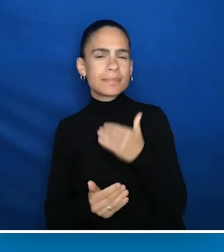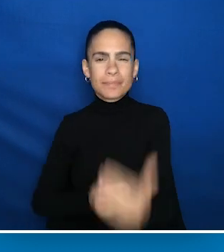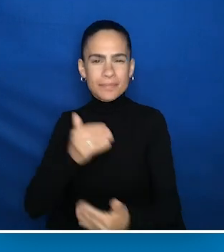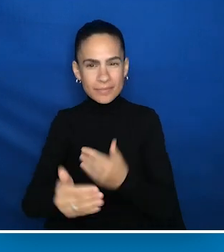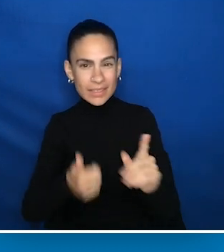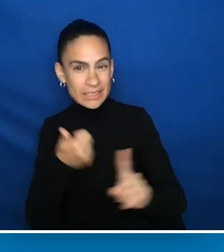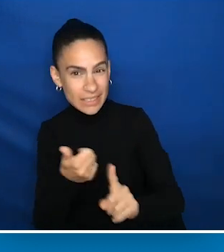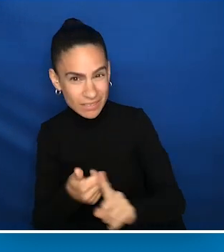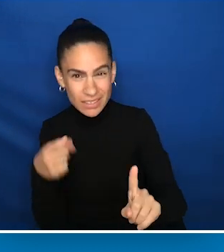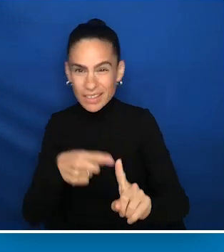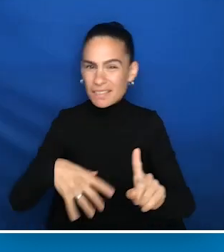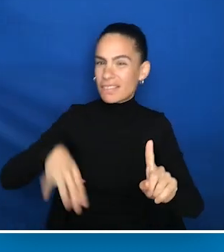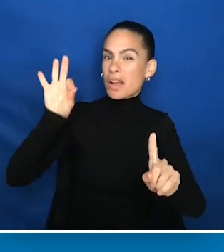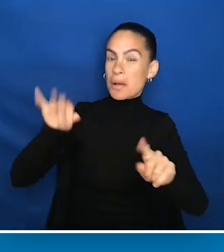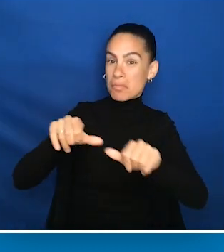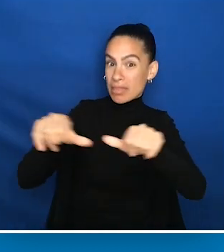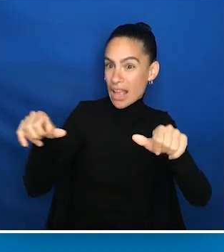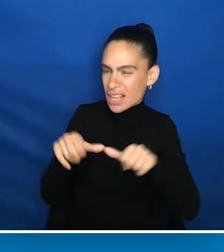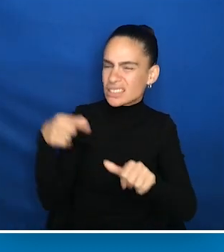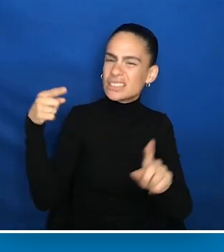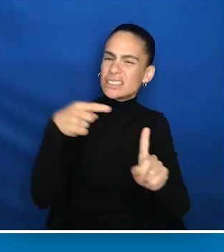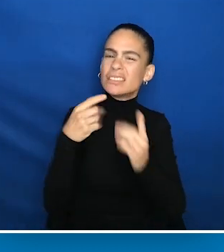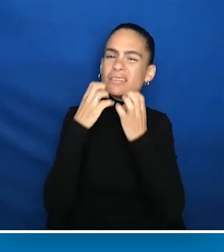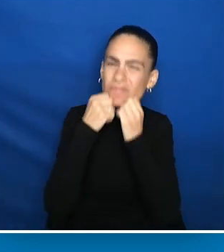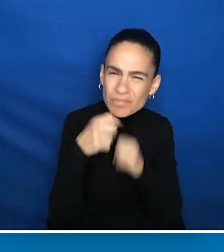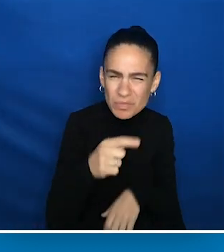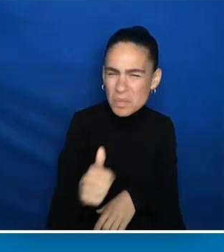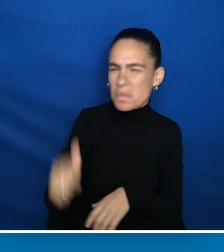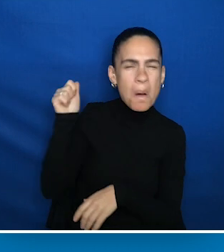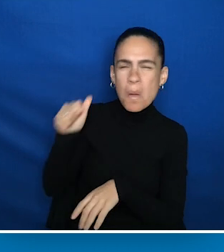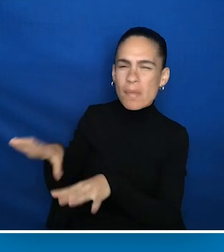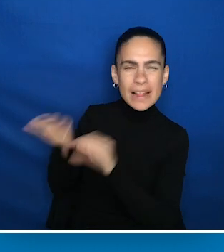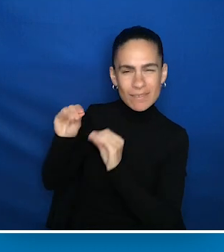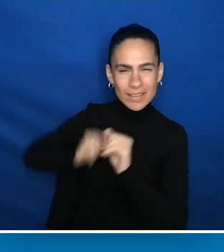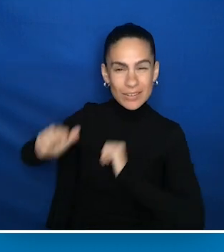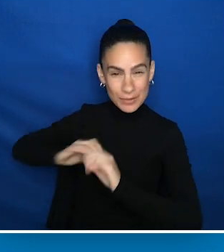And he found that place, Interact, and there was no way he was going to lose it.